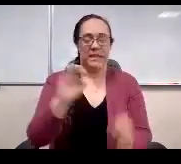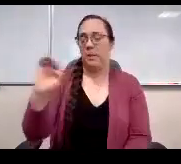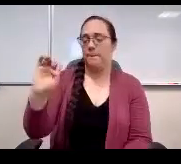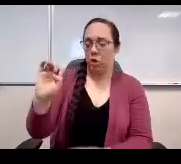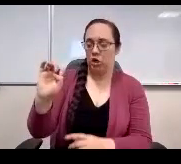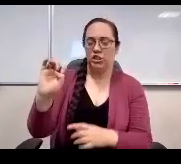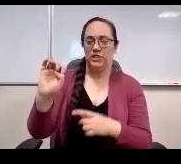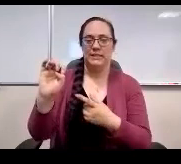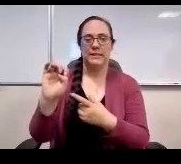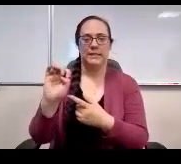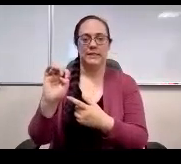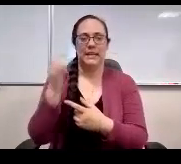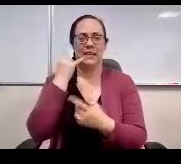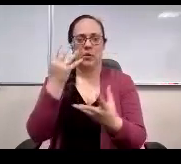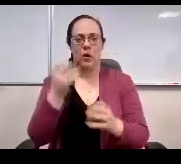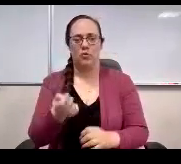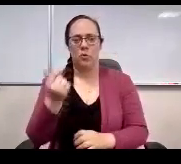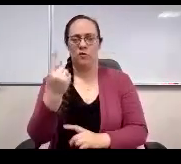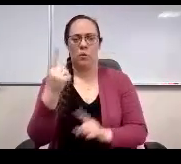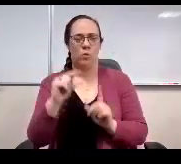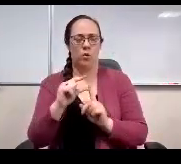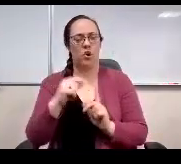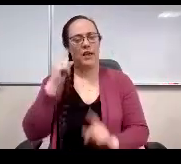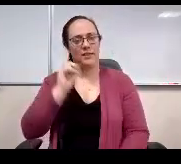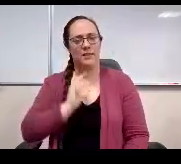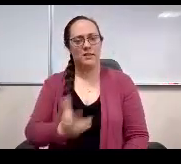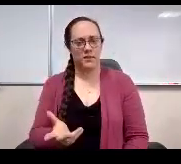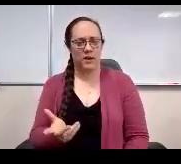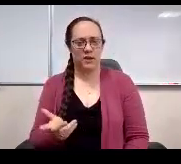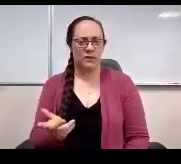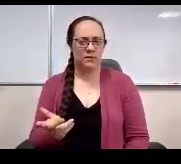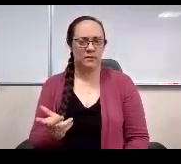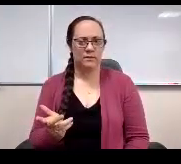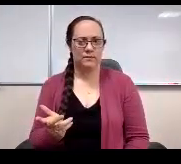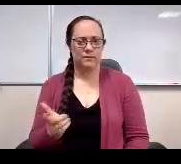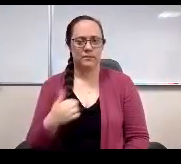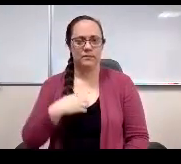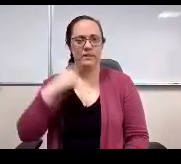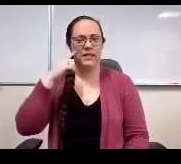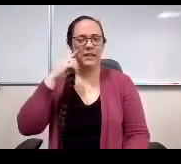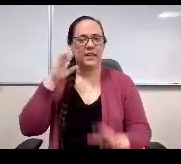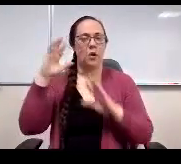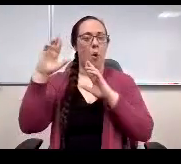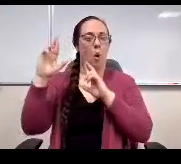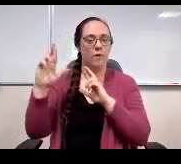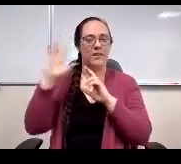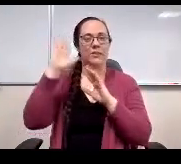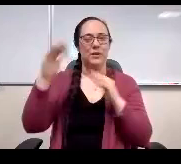I think that hopefully we continue to have good common sense on this board. Agree. And so I,